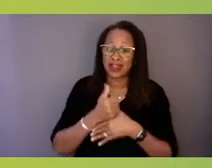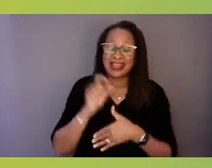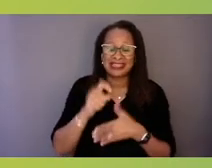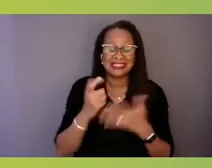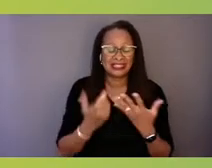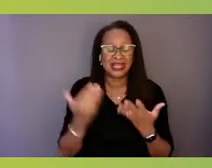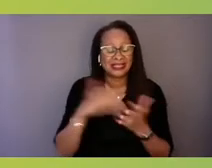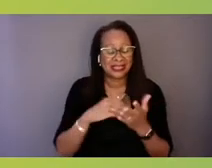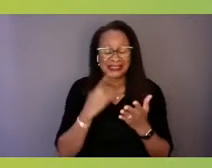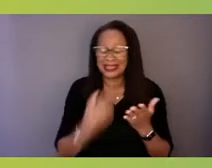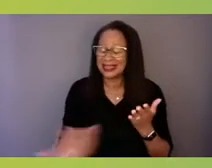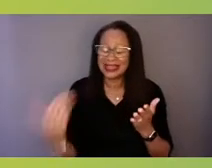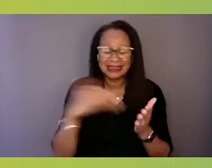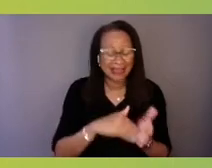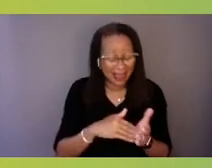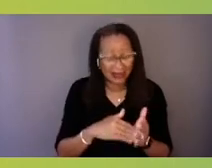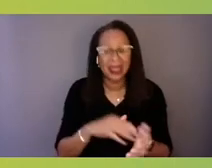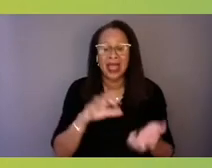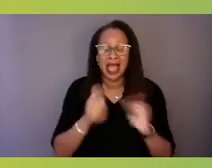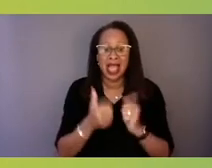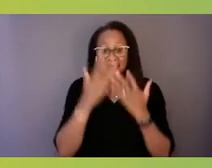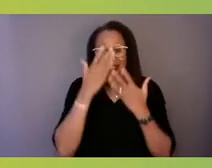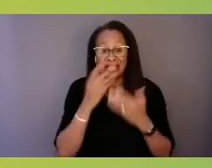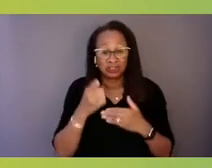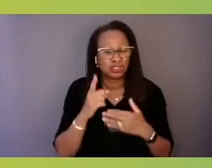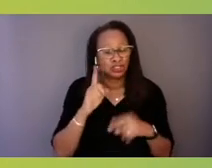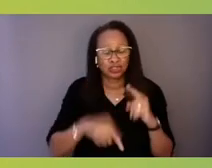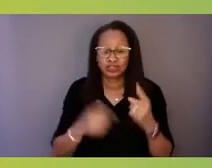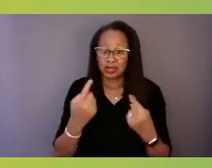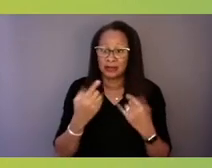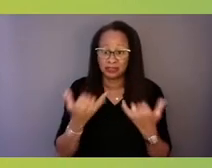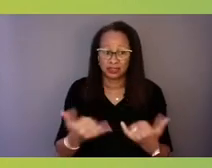how sad she was that she could not join this morning